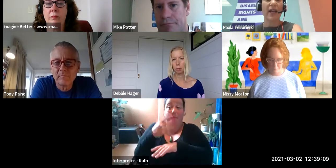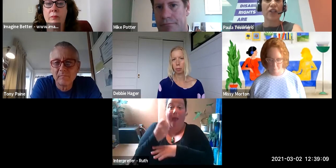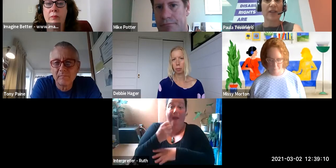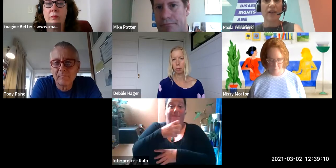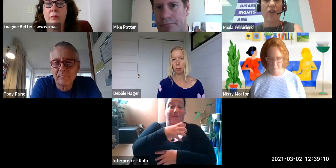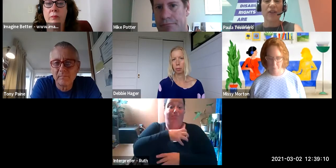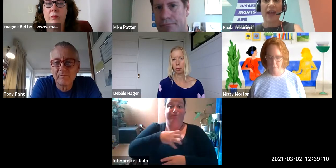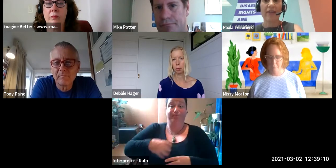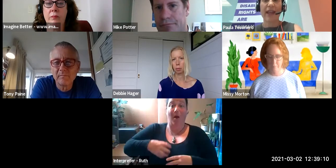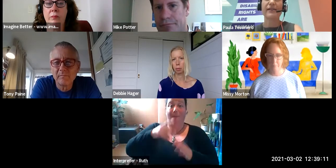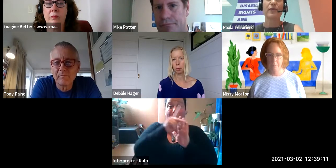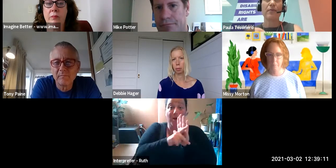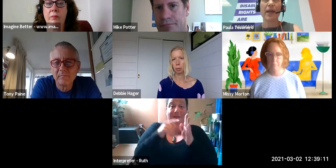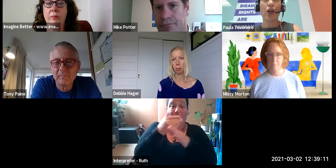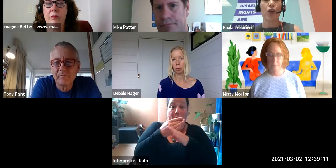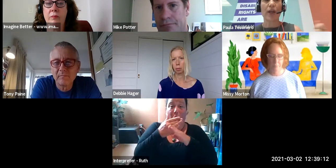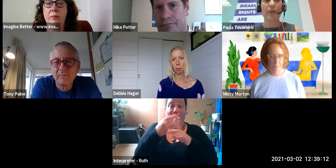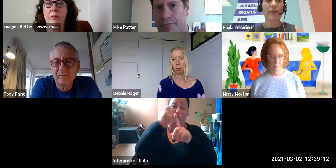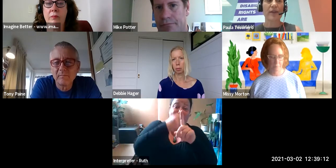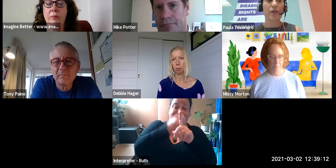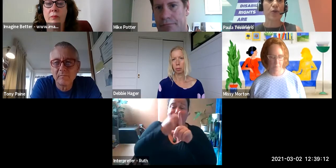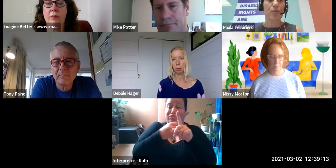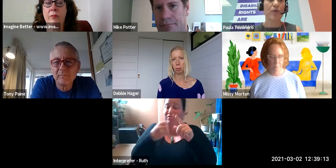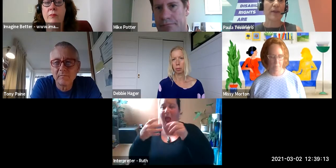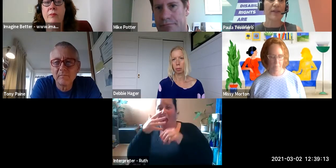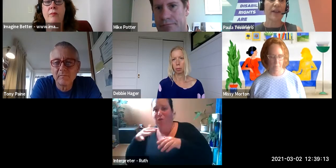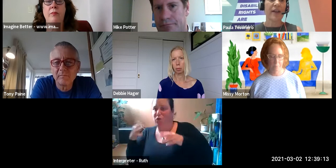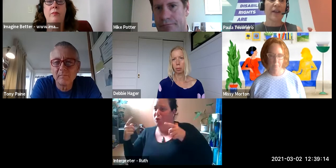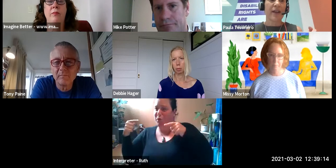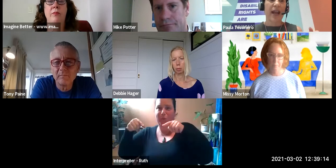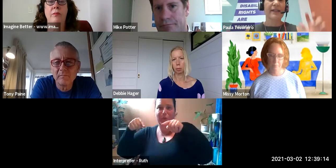nudge things along. So that that's sort of familiar learning with those other social movements that it hasn't